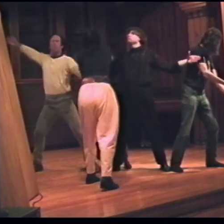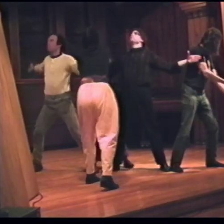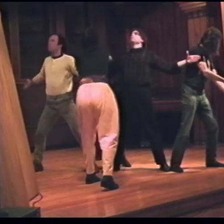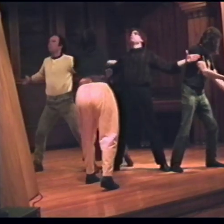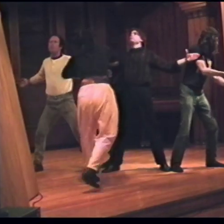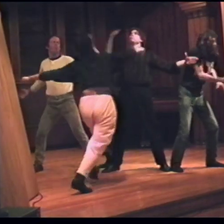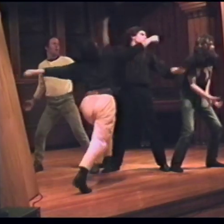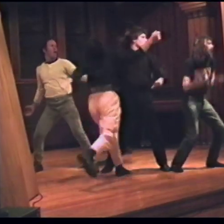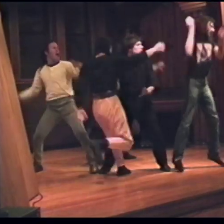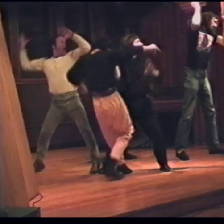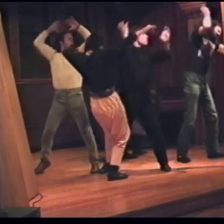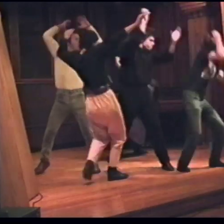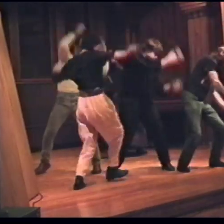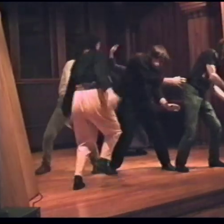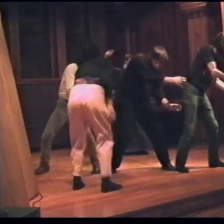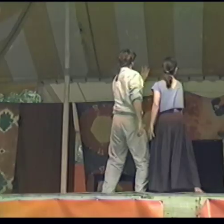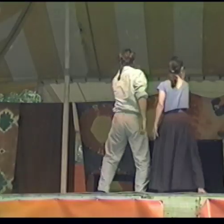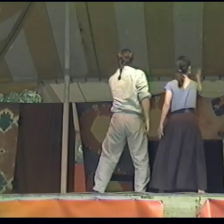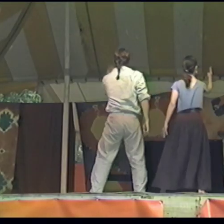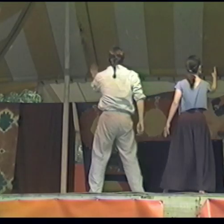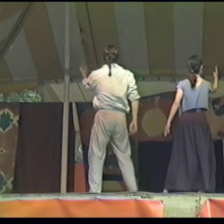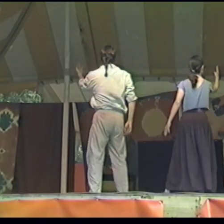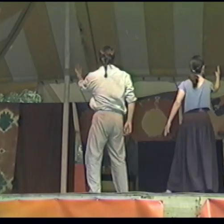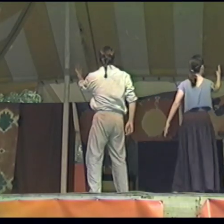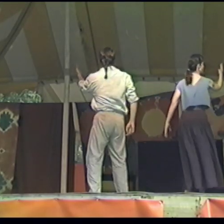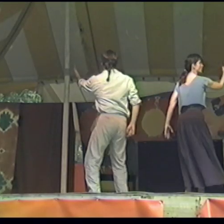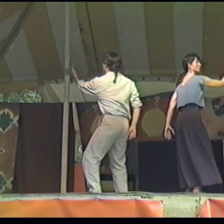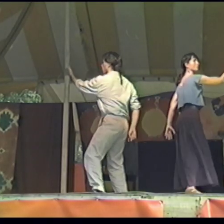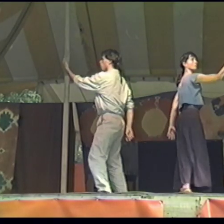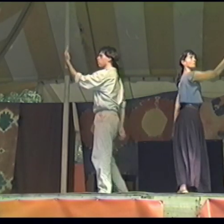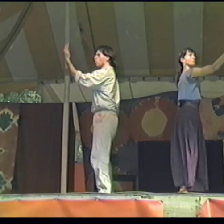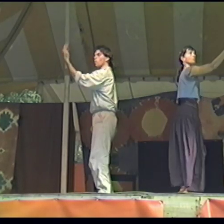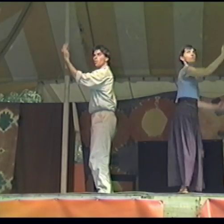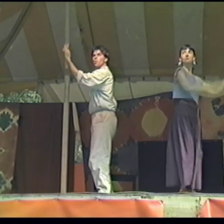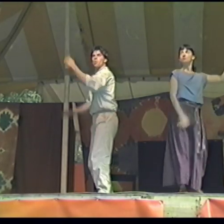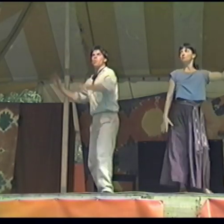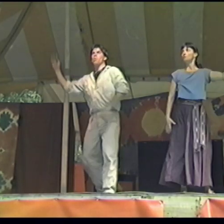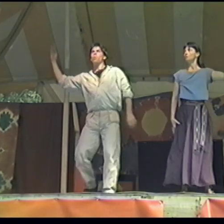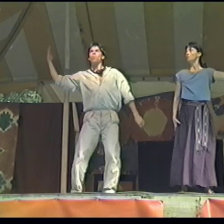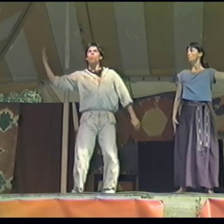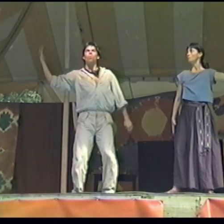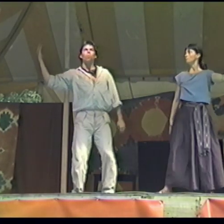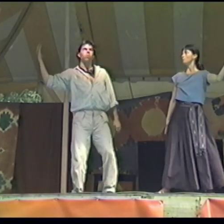and this time served as an opportunity for reflection, and a realization, an impetus,